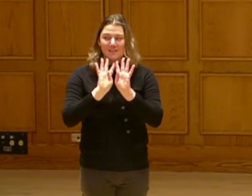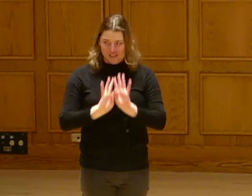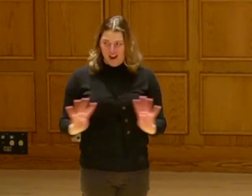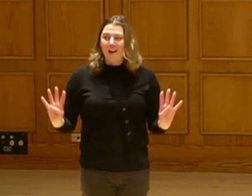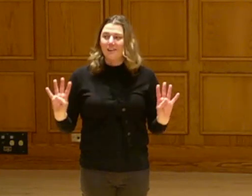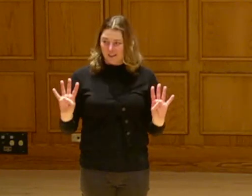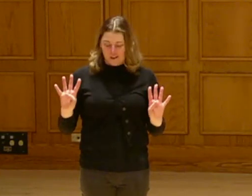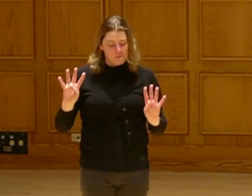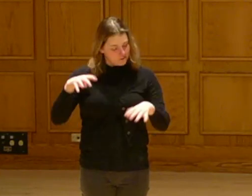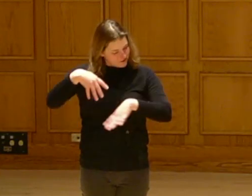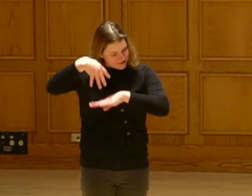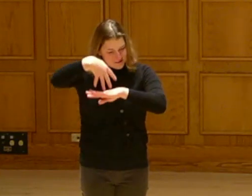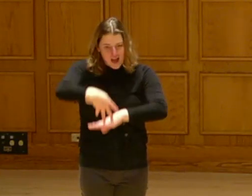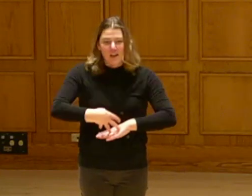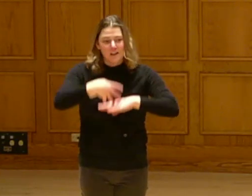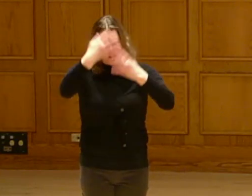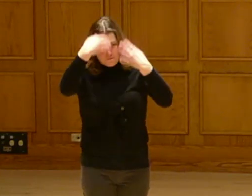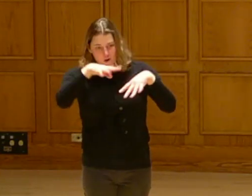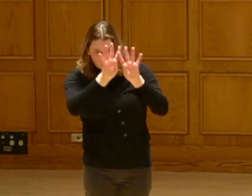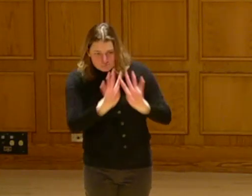And we were standing out on the front and holding our signs.